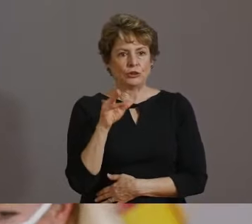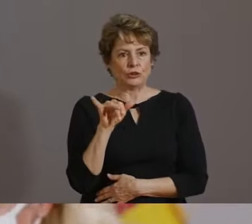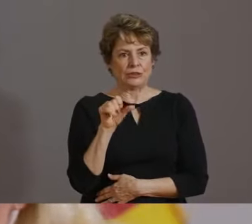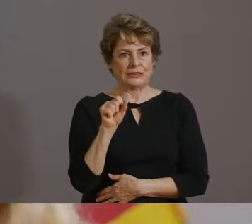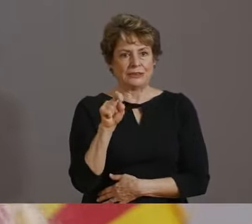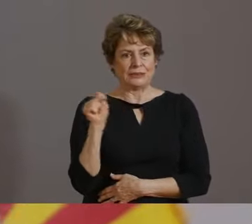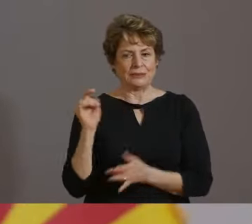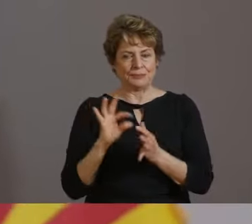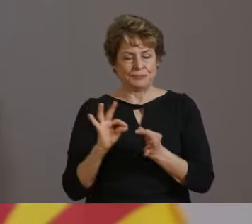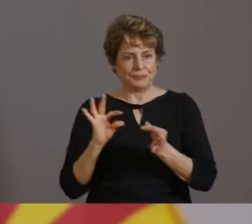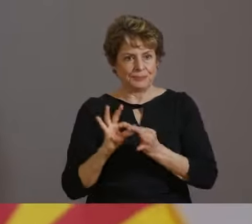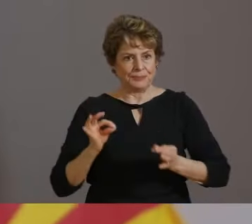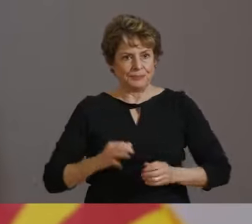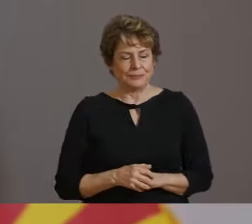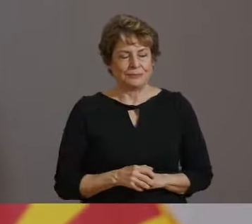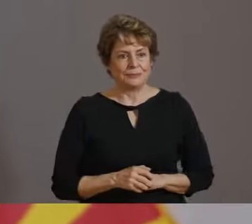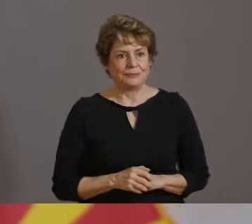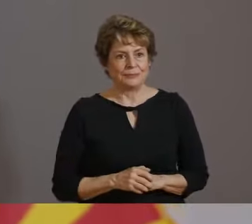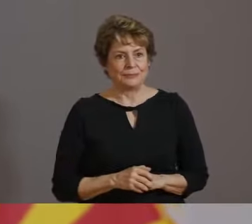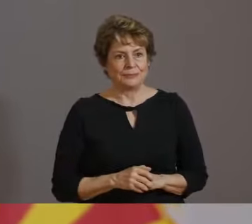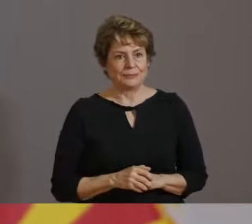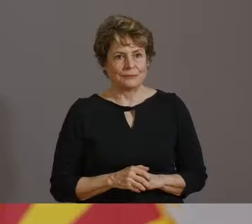CHRIST. THANK YOU, GOVERNOR.